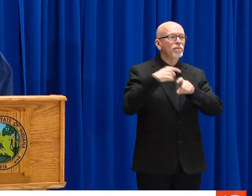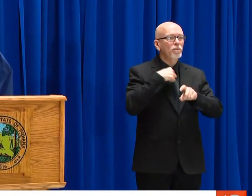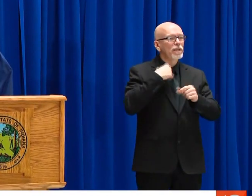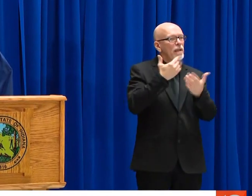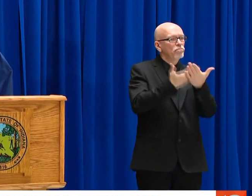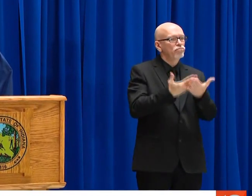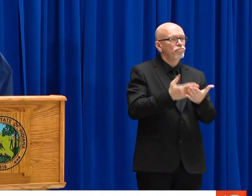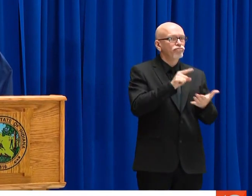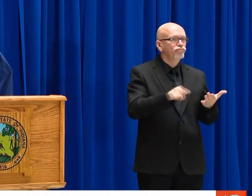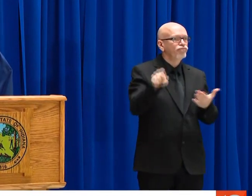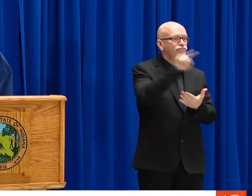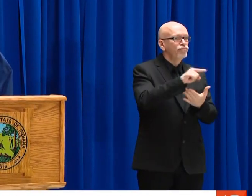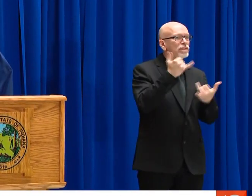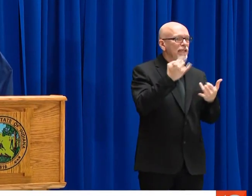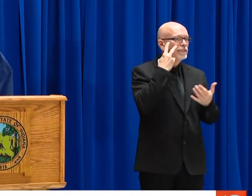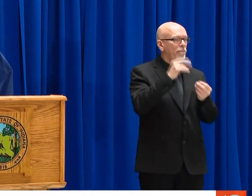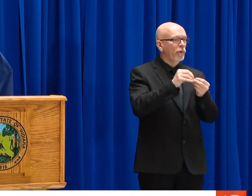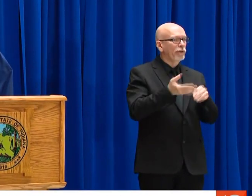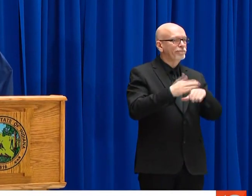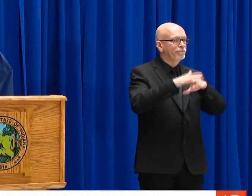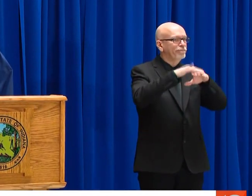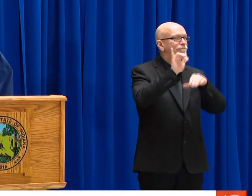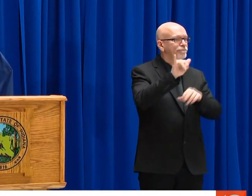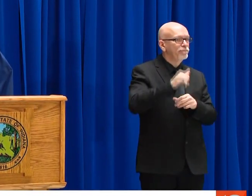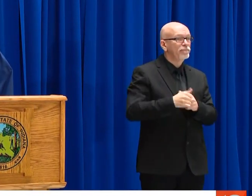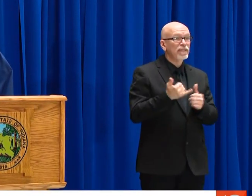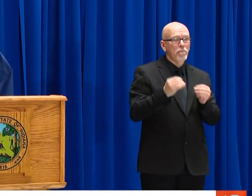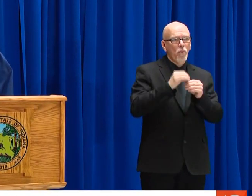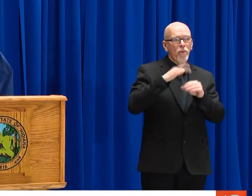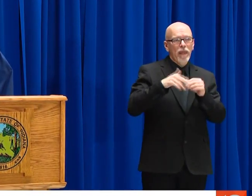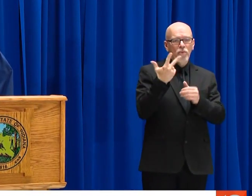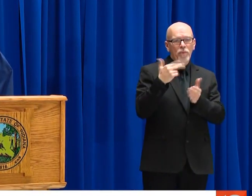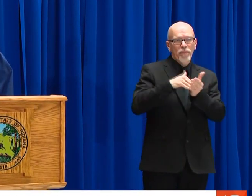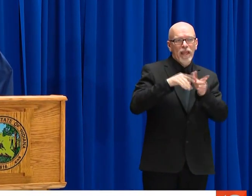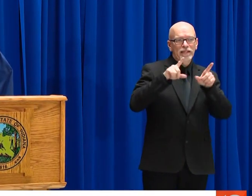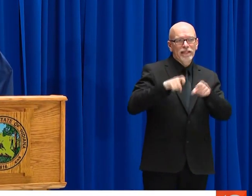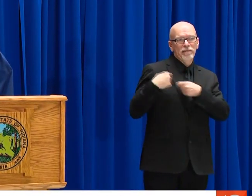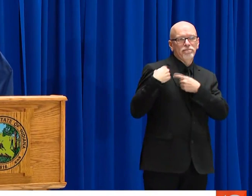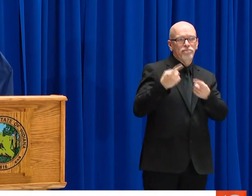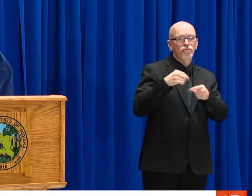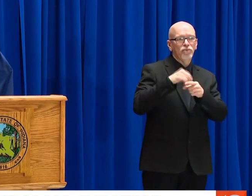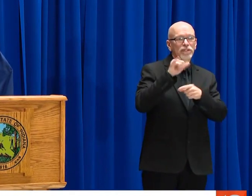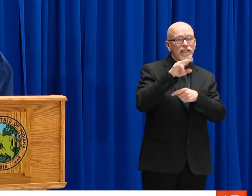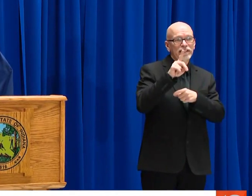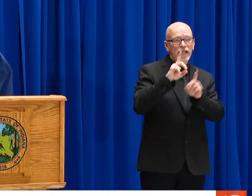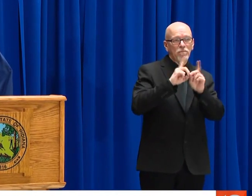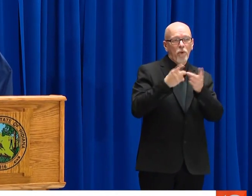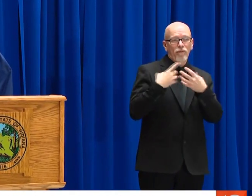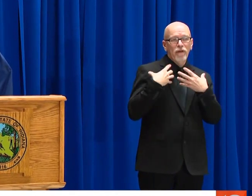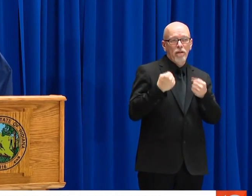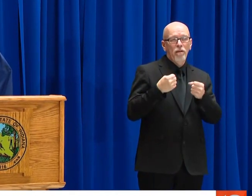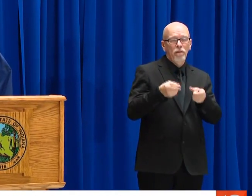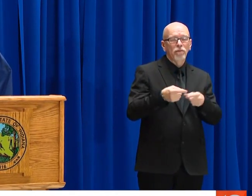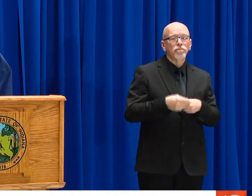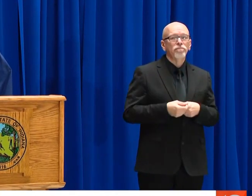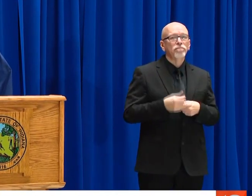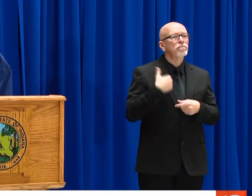WE CONTINUE TO SEE THE NUMBER OF POSITIVE CASES GO UP AS TESTING INCREASES ACROSS OUR STATE.